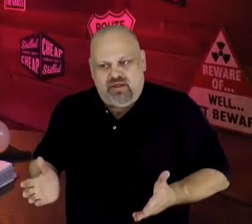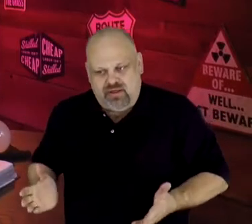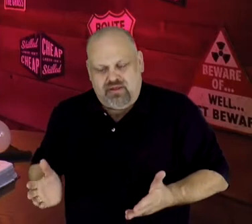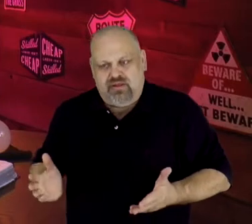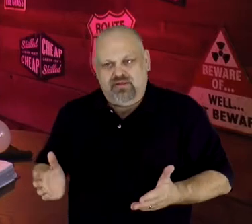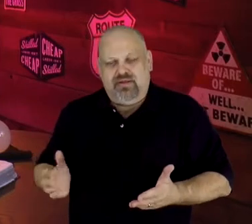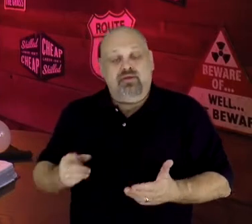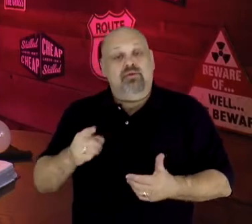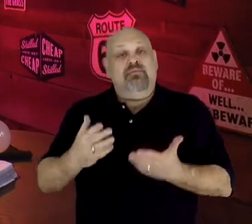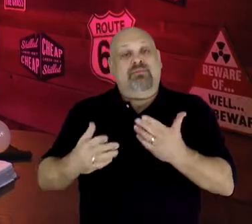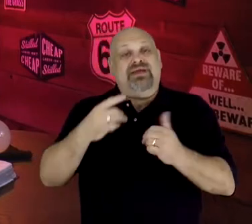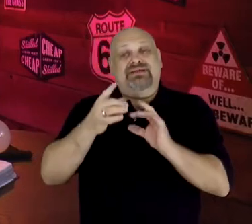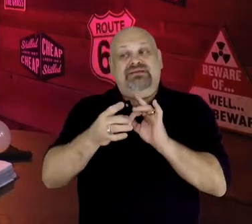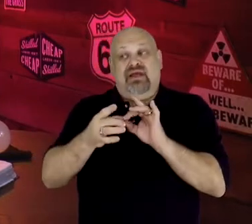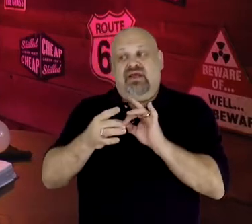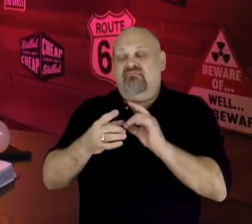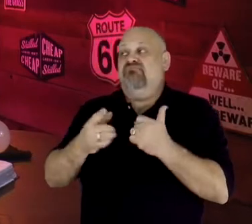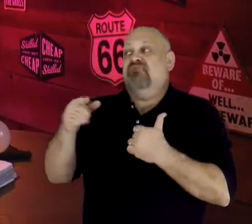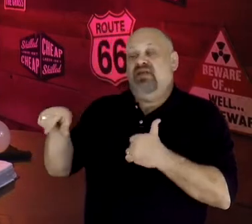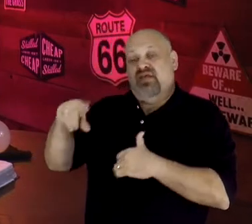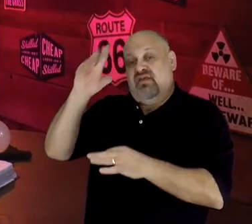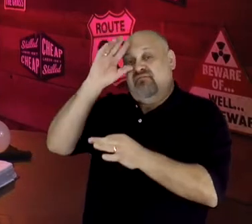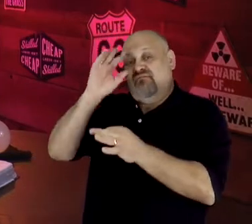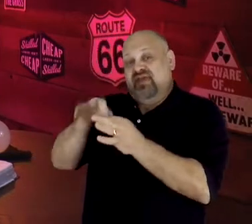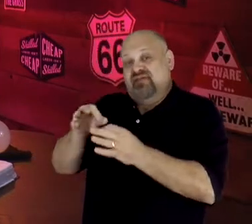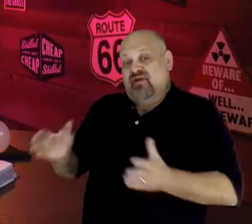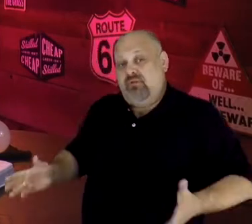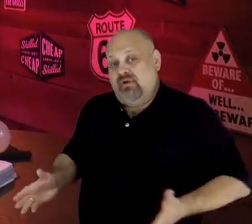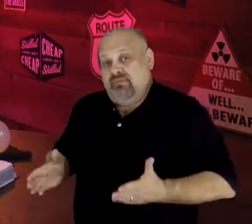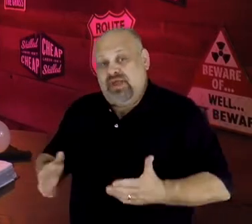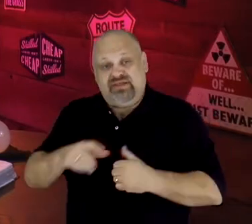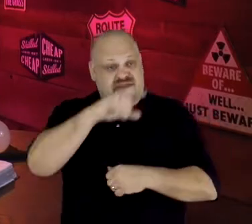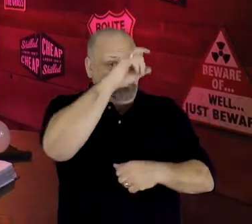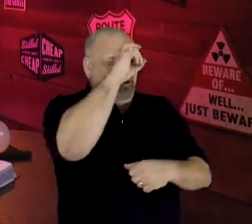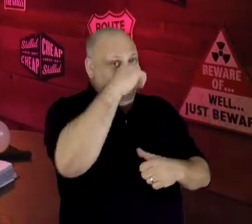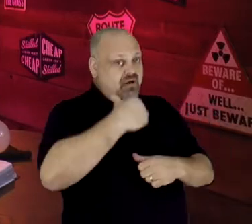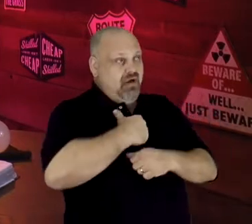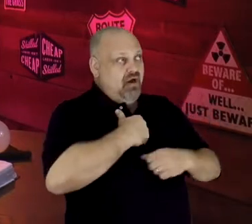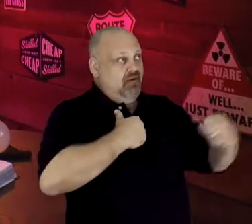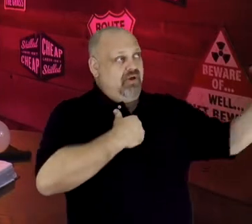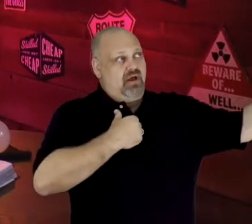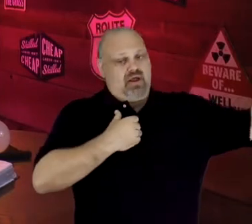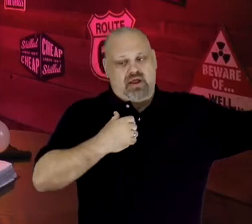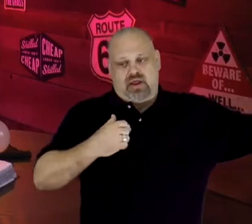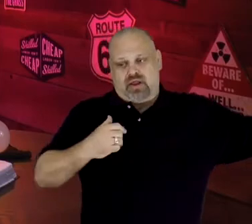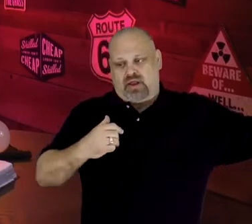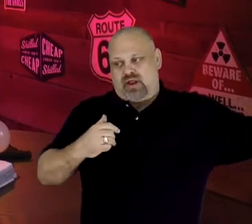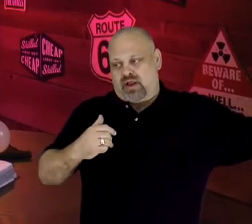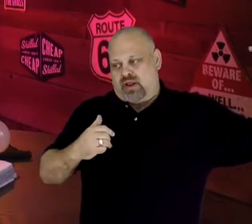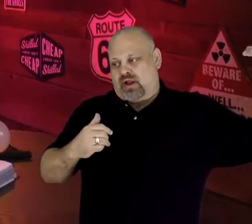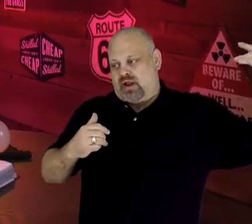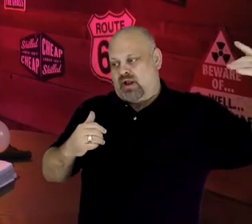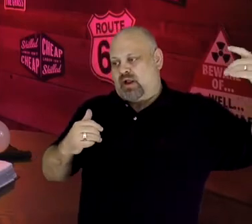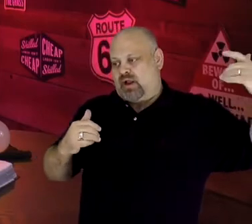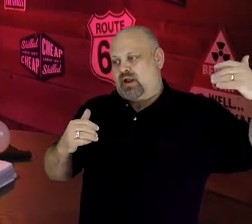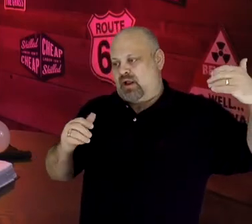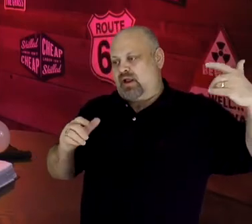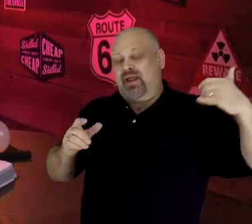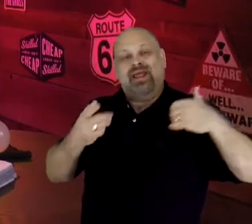You might say they were faithfully propelled as the Egyptian army grew closer. In Hebrews 11:29, we read: